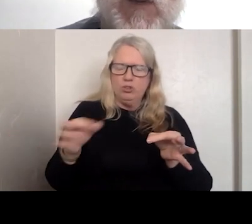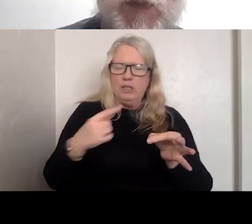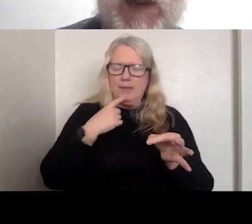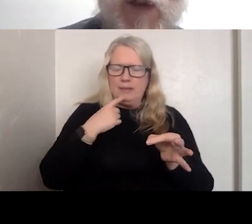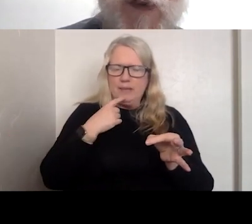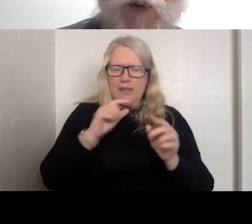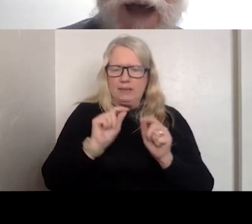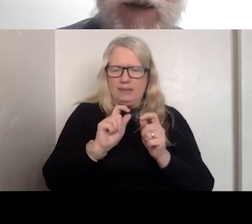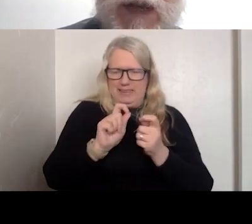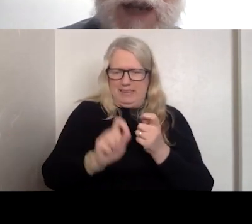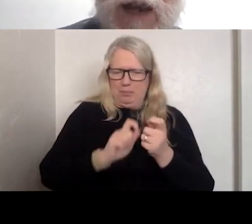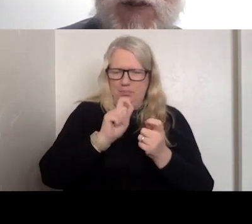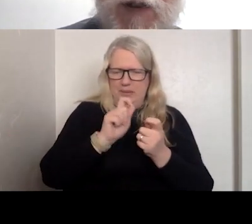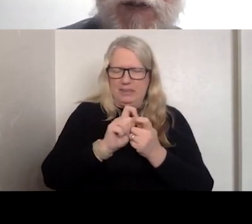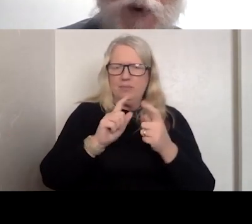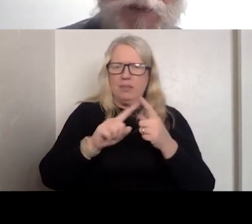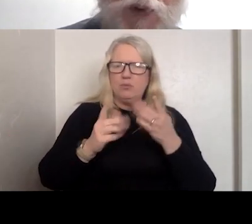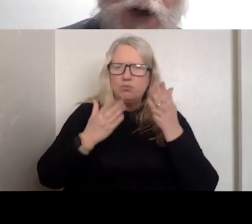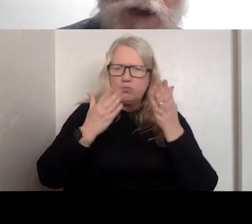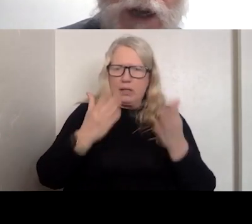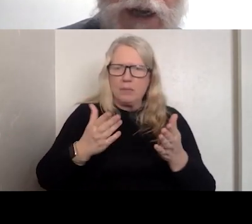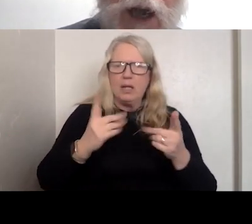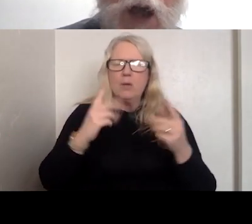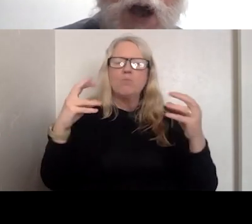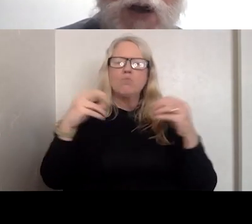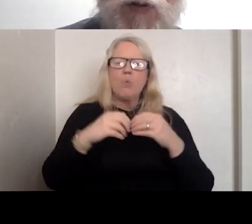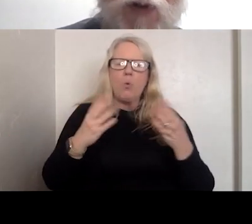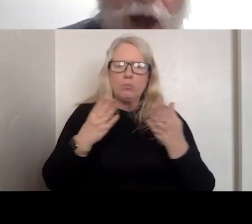SPECIFIC RECOMMENDATIONS ON